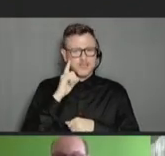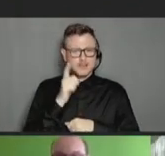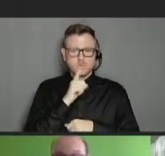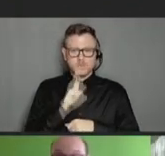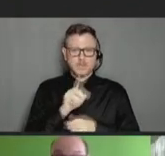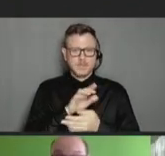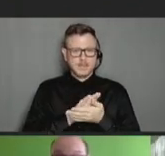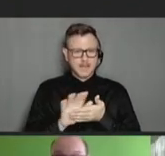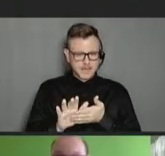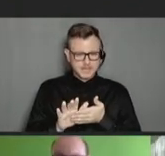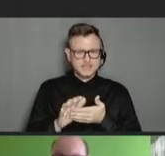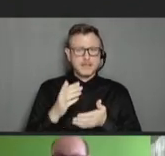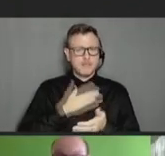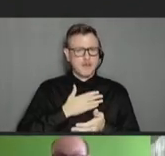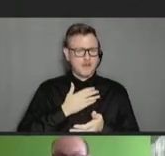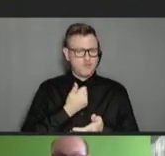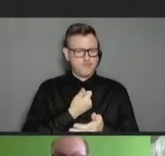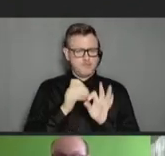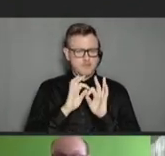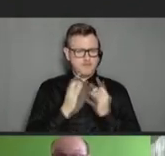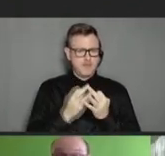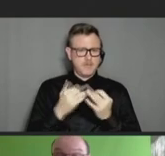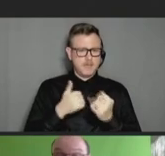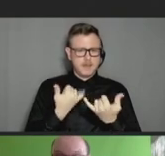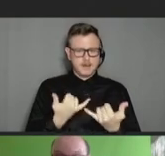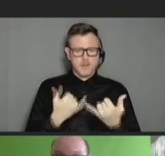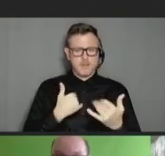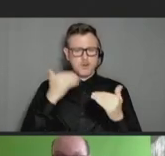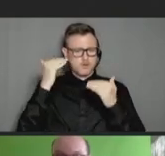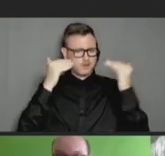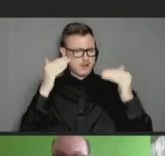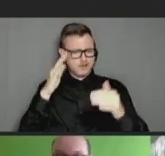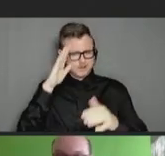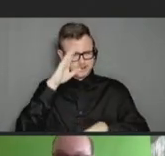in my own family when my -- you know, now adult son. Remember when he saw the meningitis